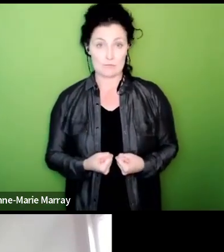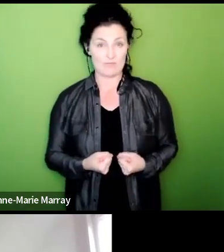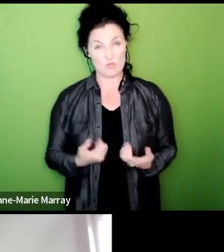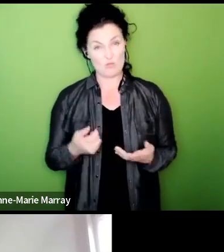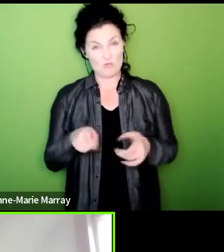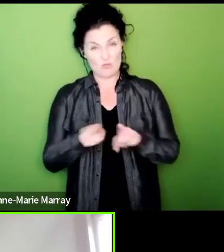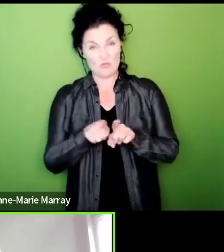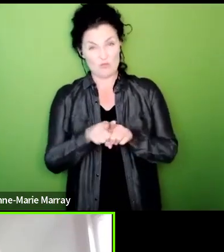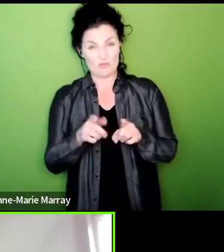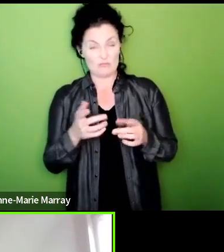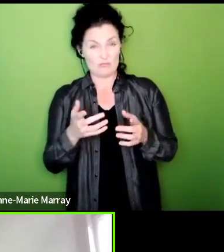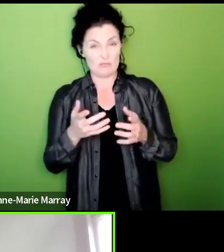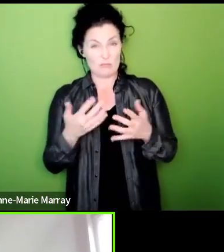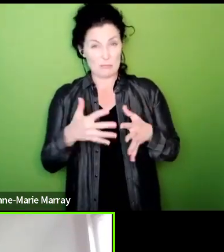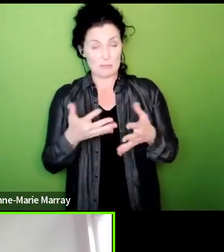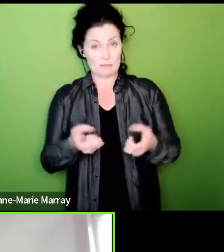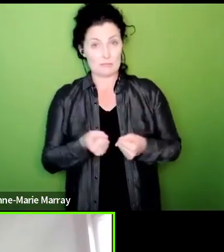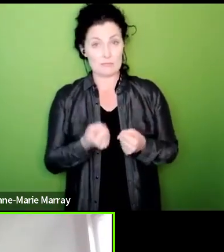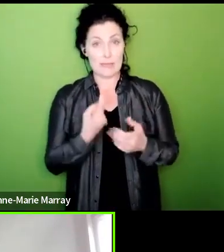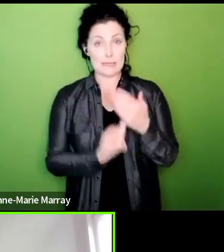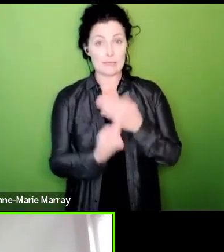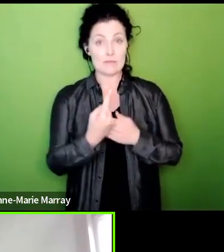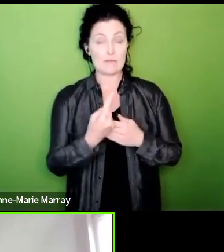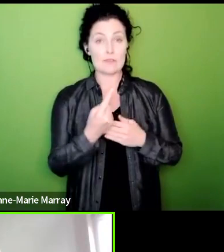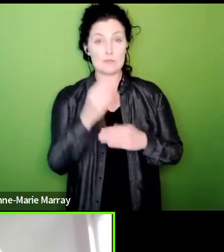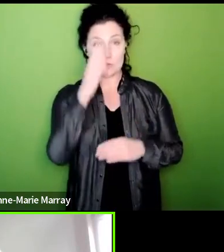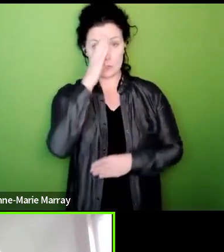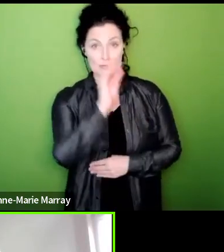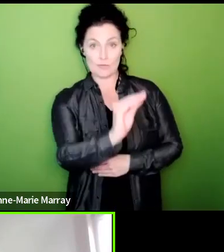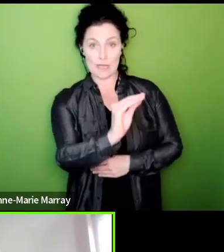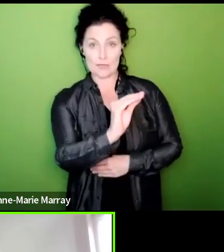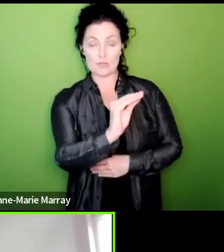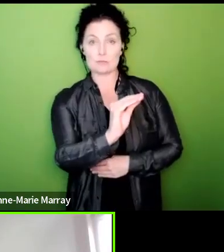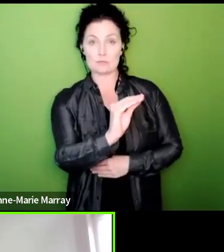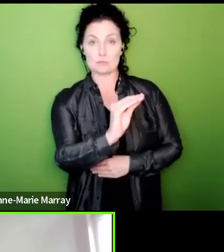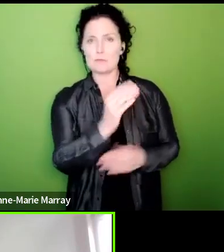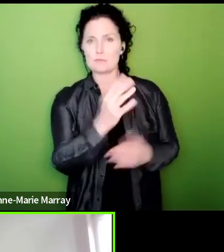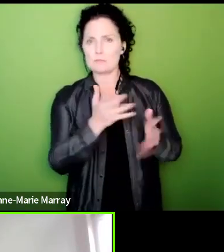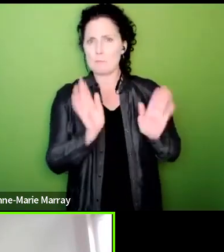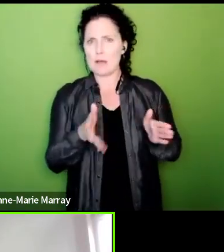individual notification from the union about the result that's a legal requirement so wherever you